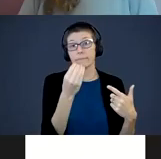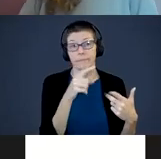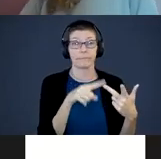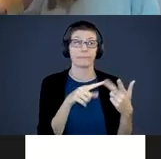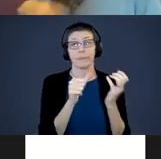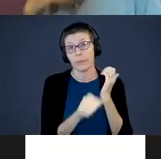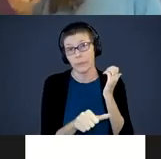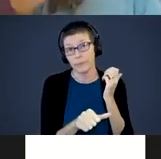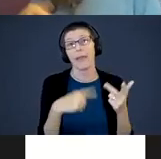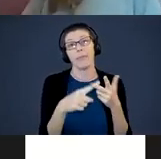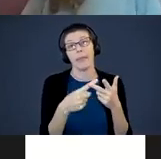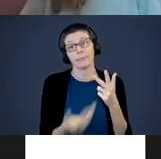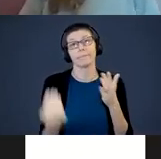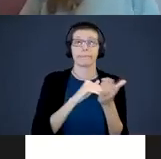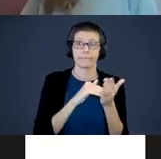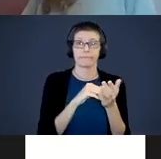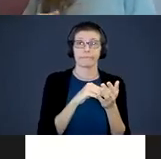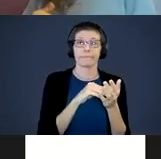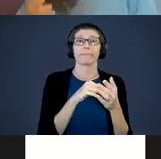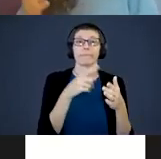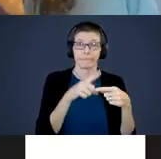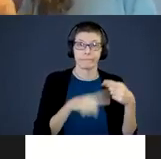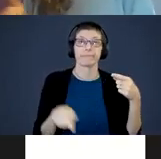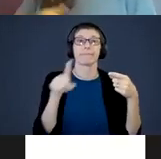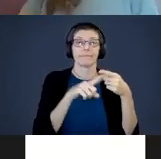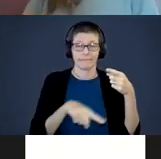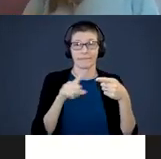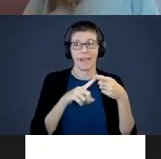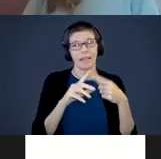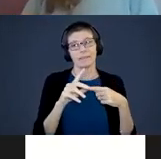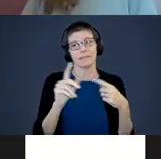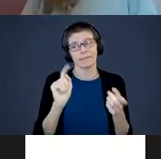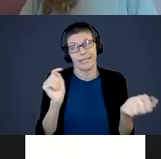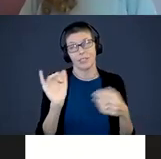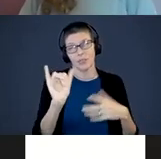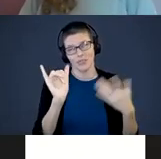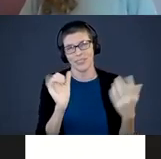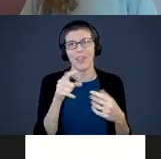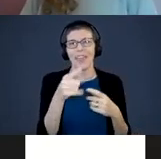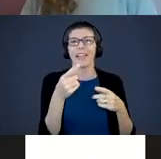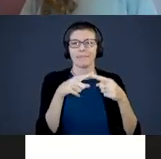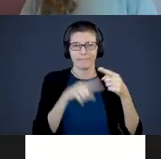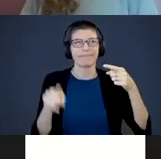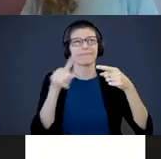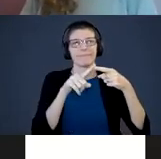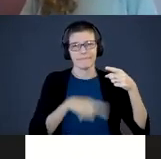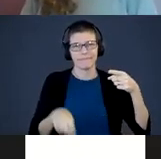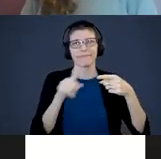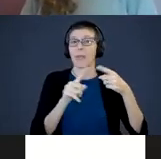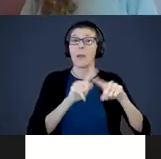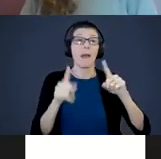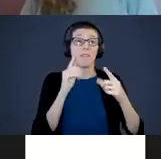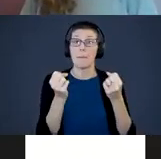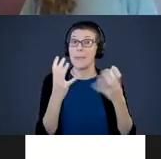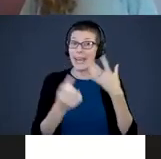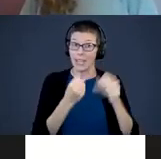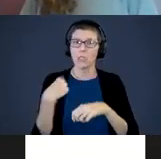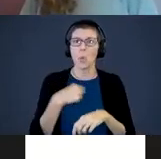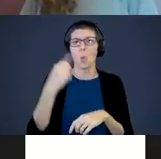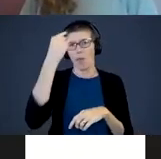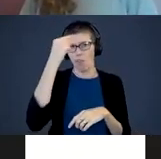and then they repeat. Then repeat the cycle. But for many years, we thought babies weren’t taking